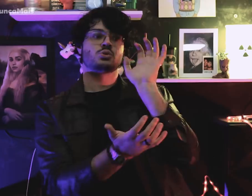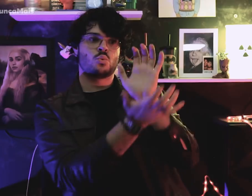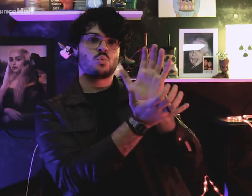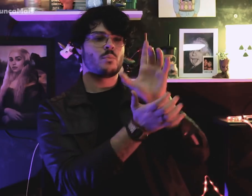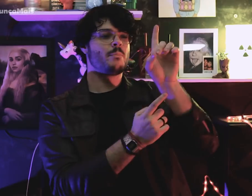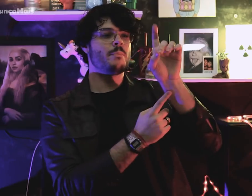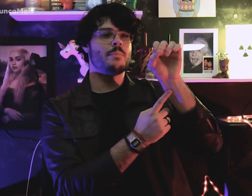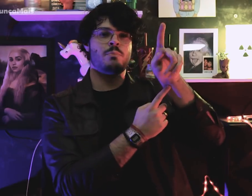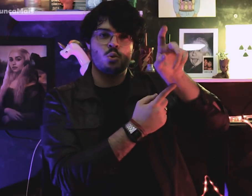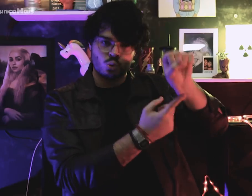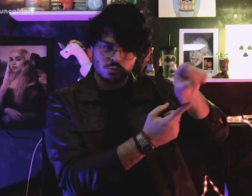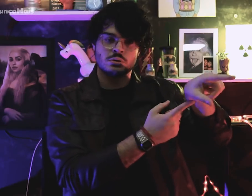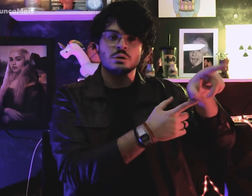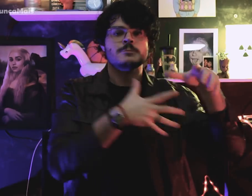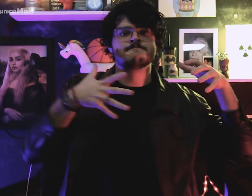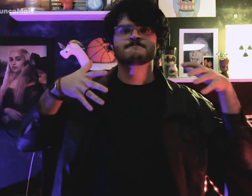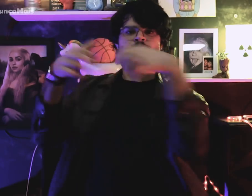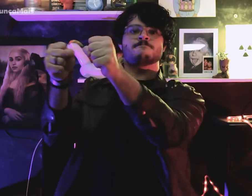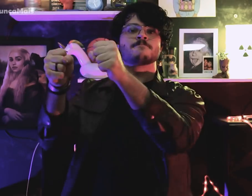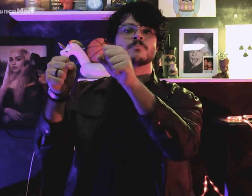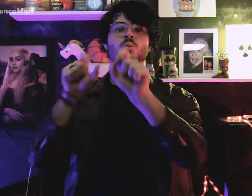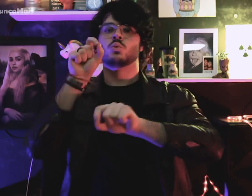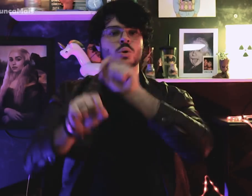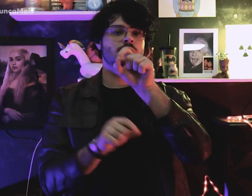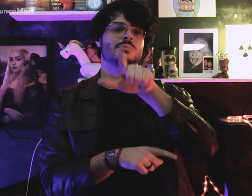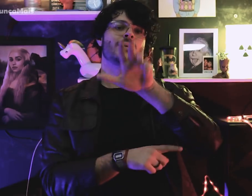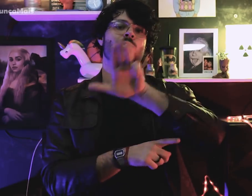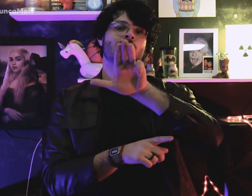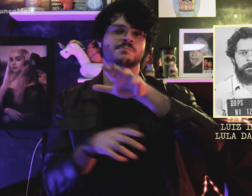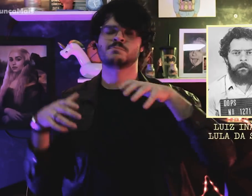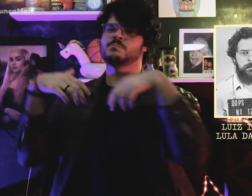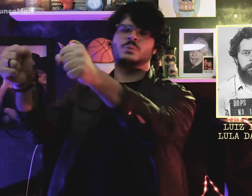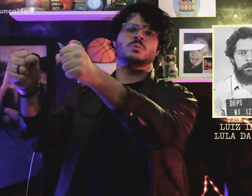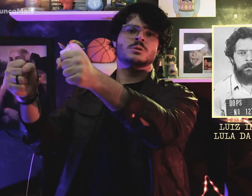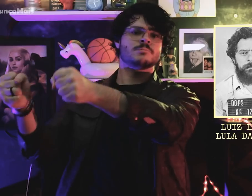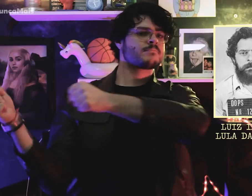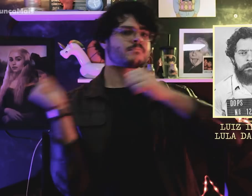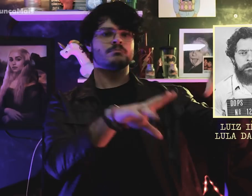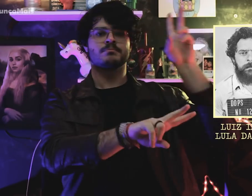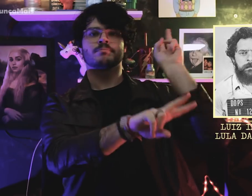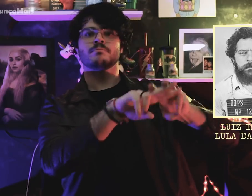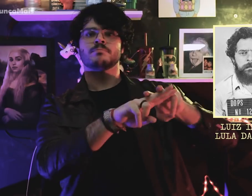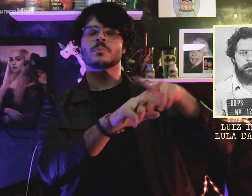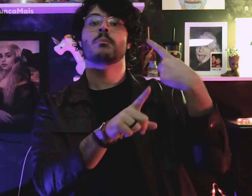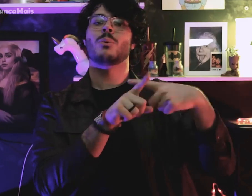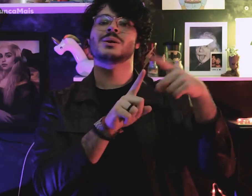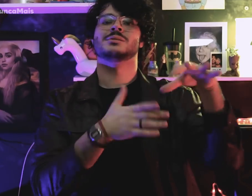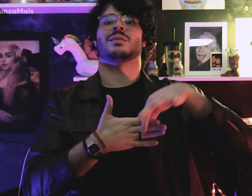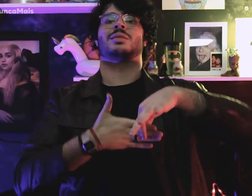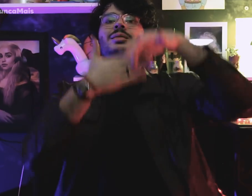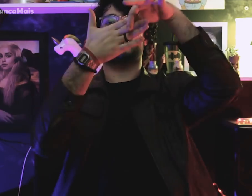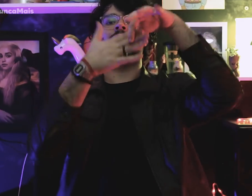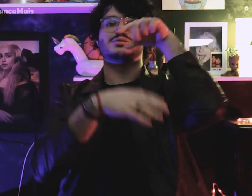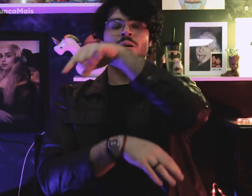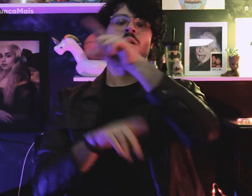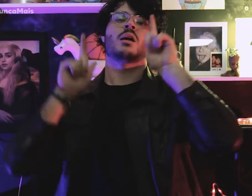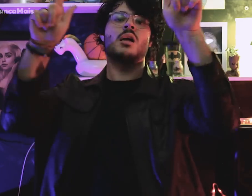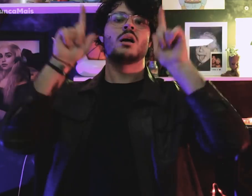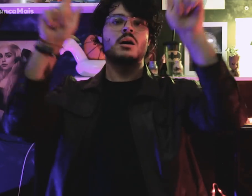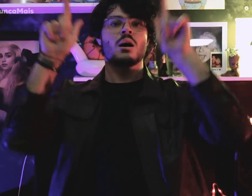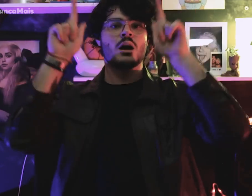e logo Lula foi preso pelo DOPS por liderar a essa greve.